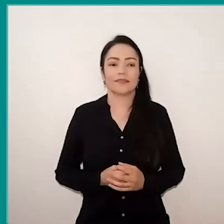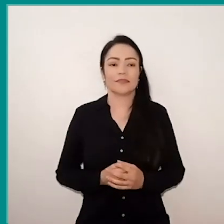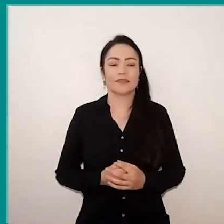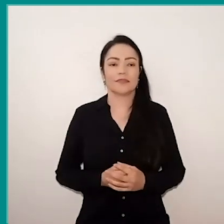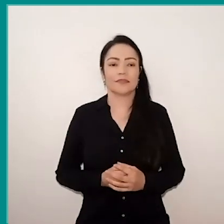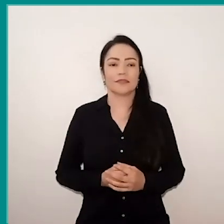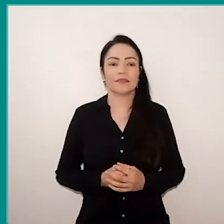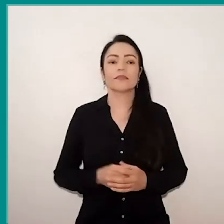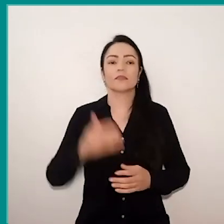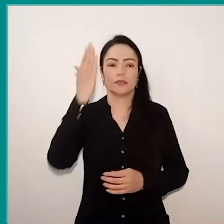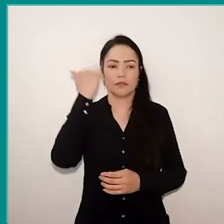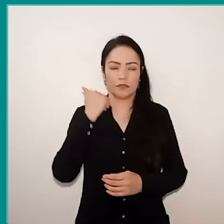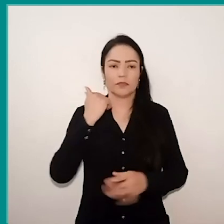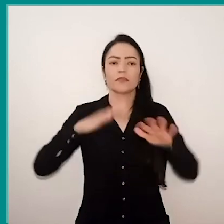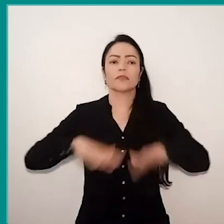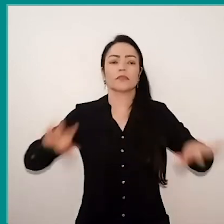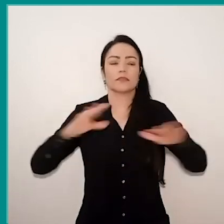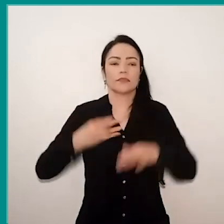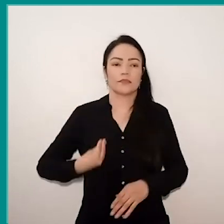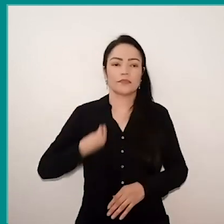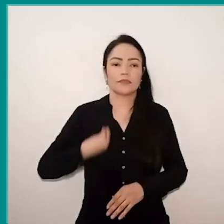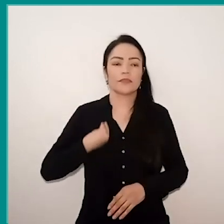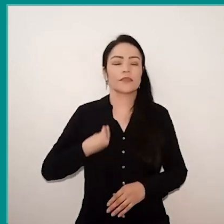I know we are living a very complicated moment,